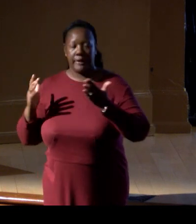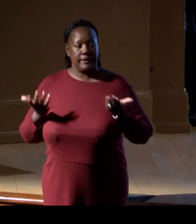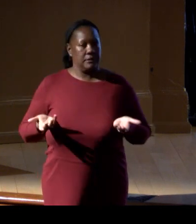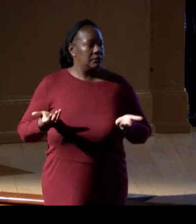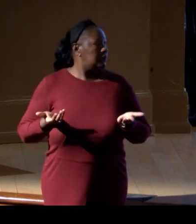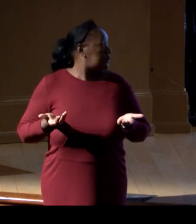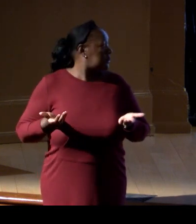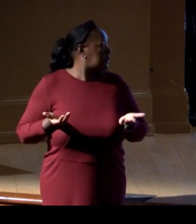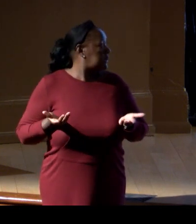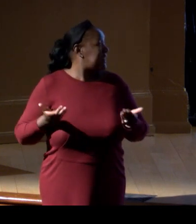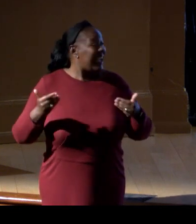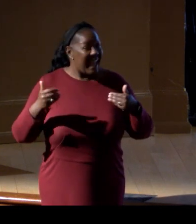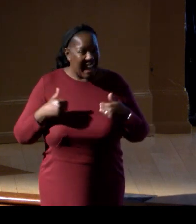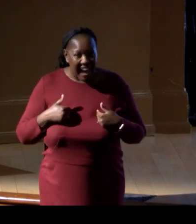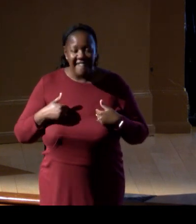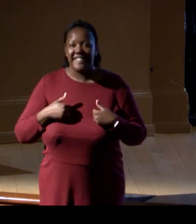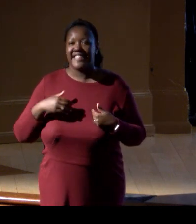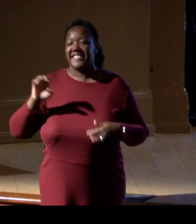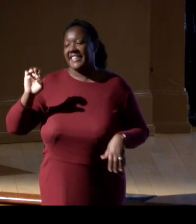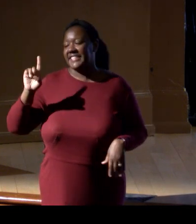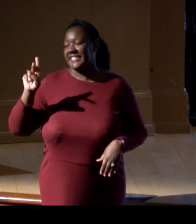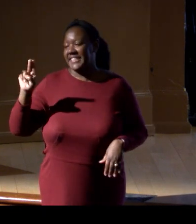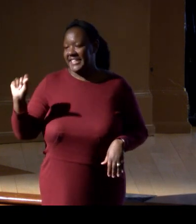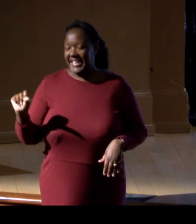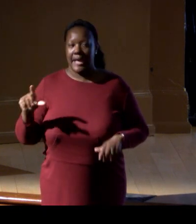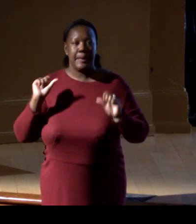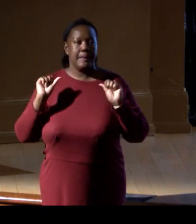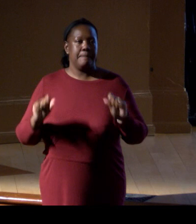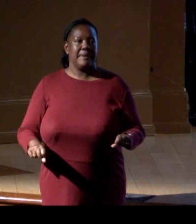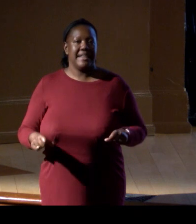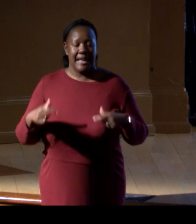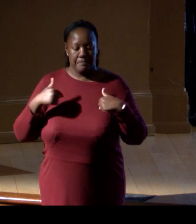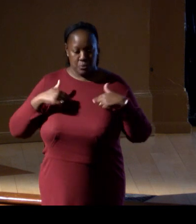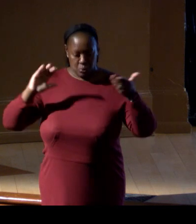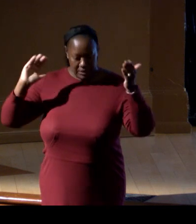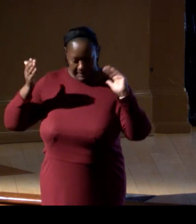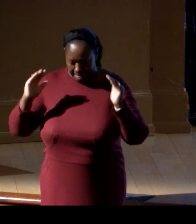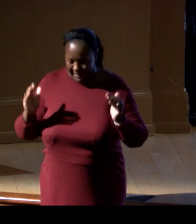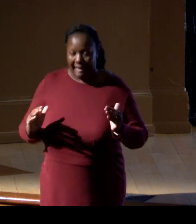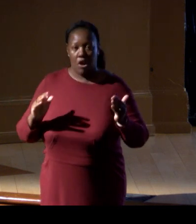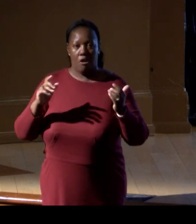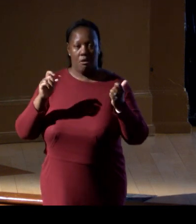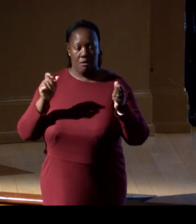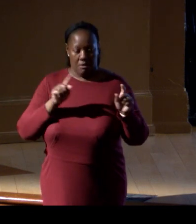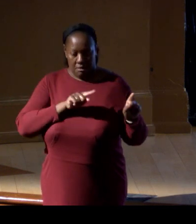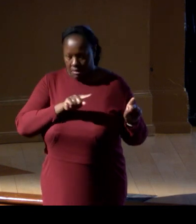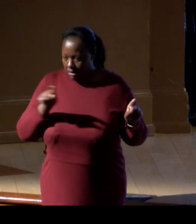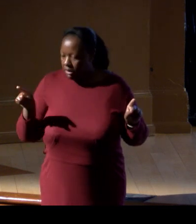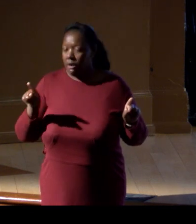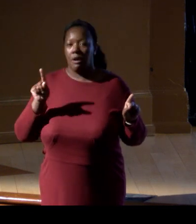having the eDNA, doing the metagenomic sequencing of the entire water, then we can find that